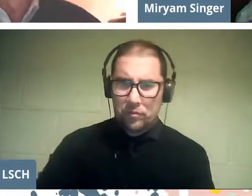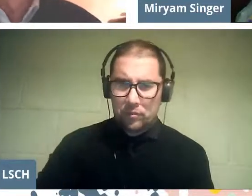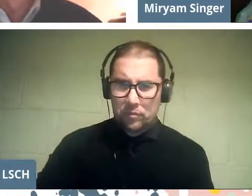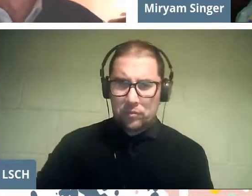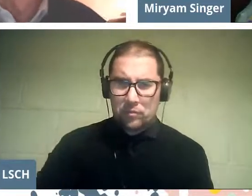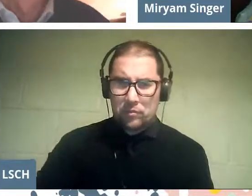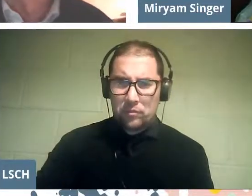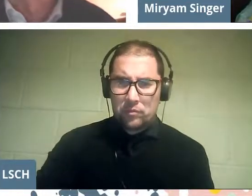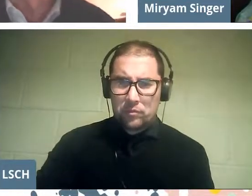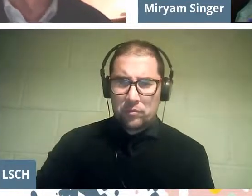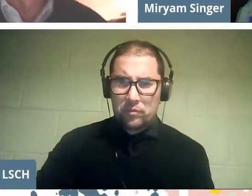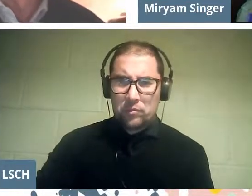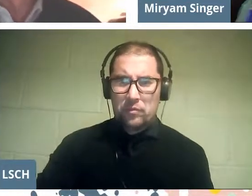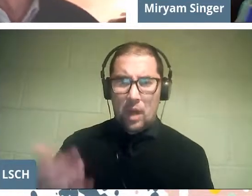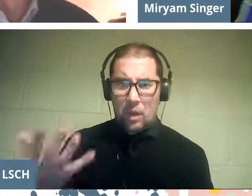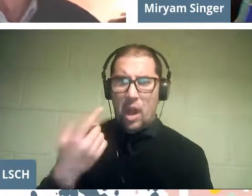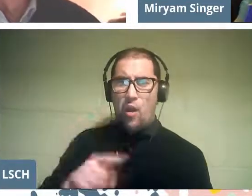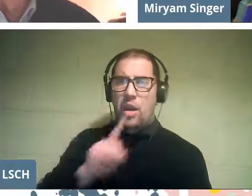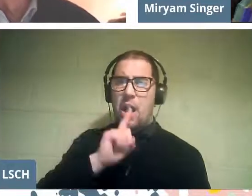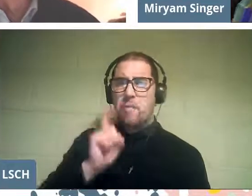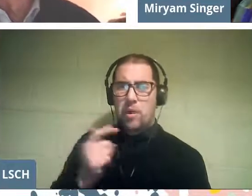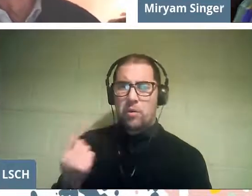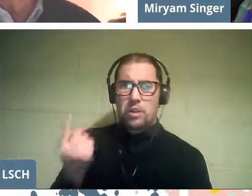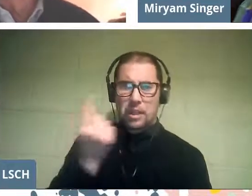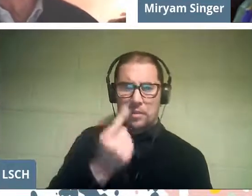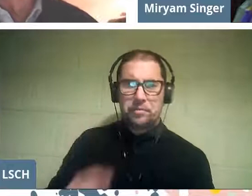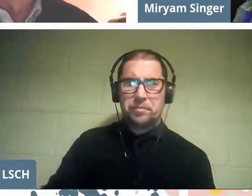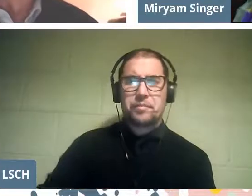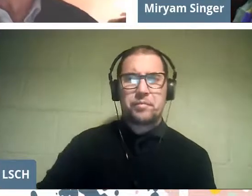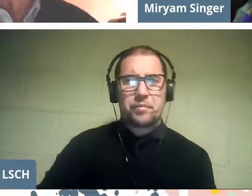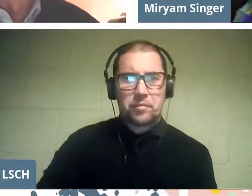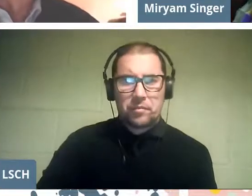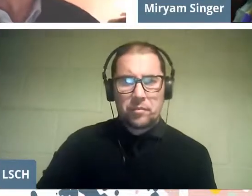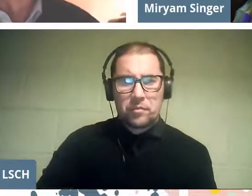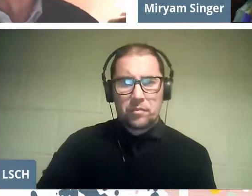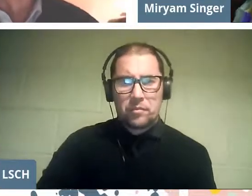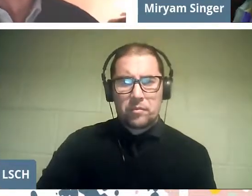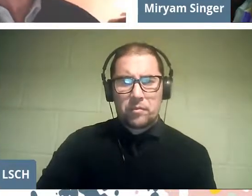Look, here's another interesting question from Constanza.